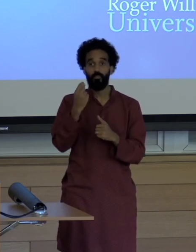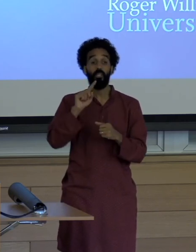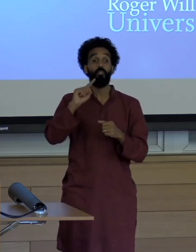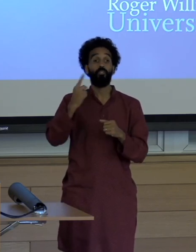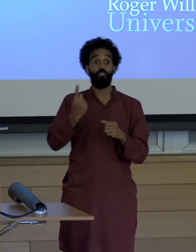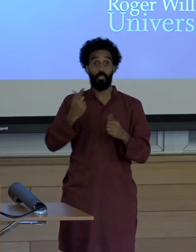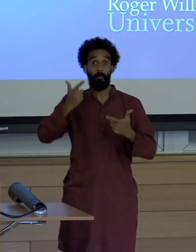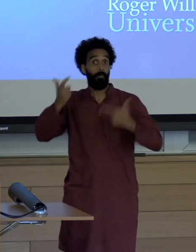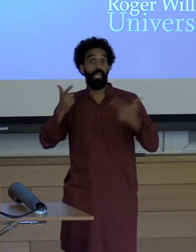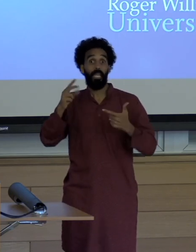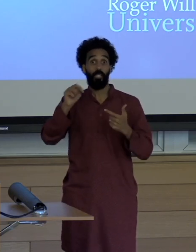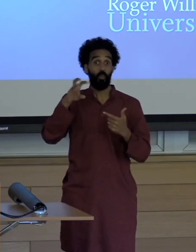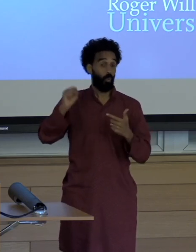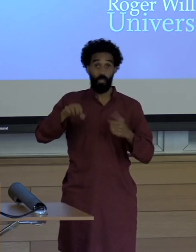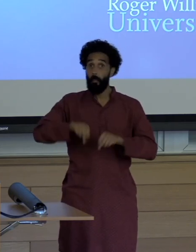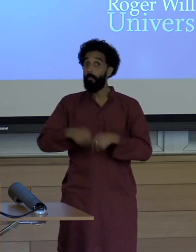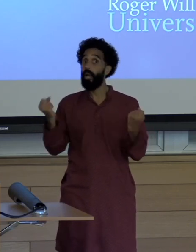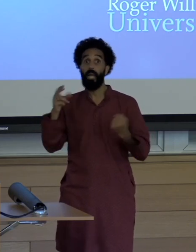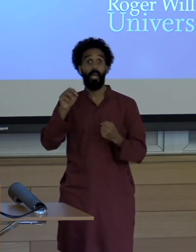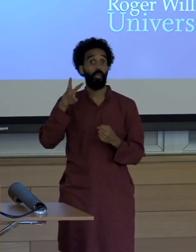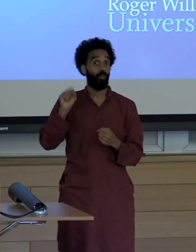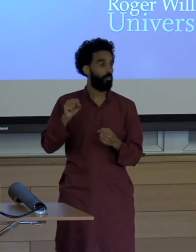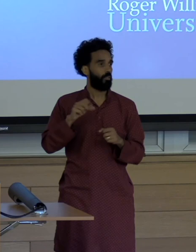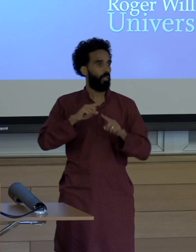nobody's talking about the larger systemic structures that are